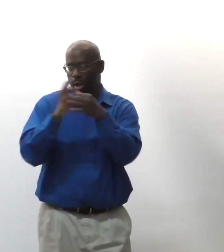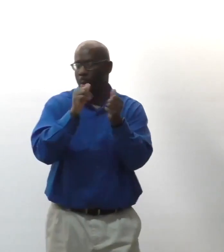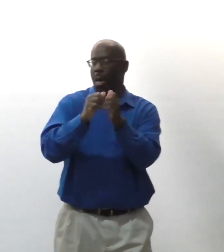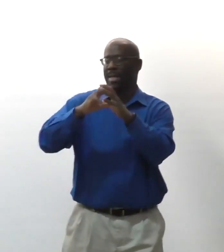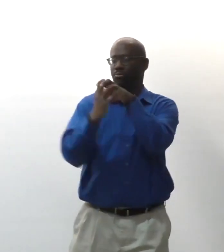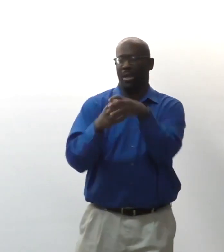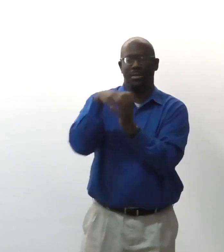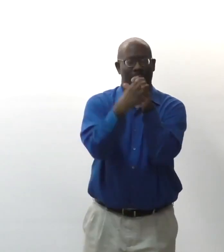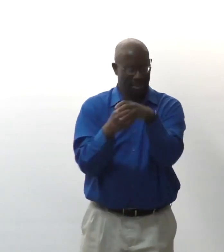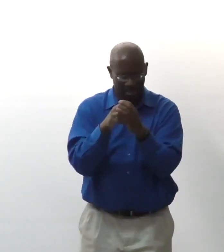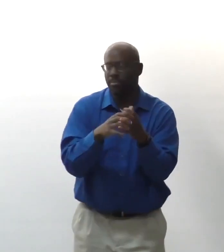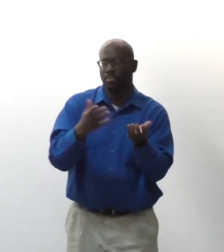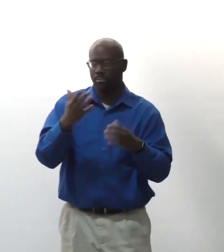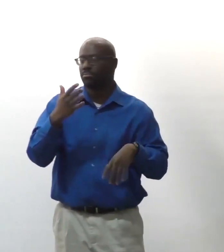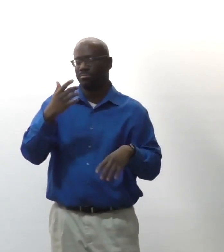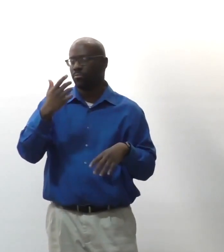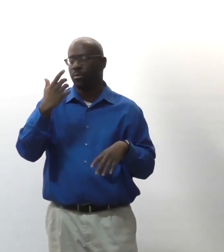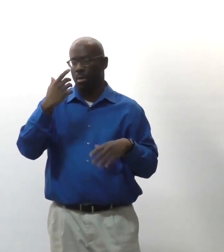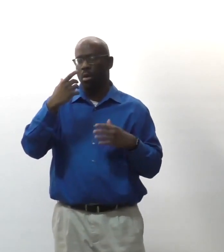That brought up a really good point about intersectionality.